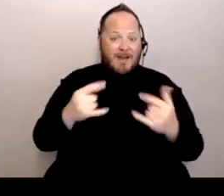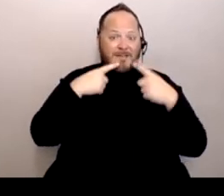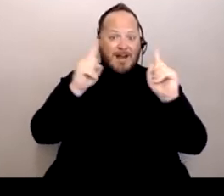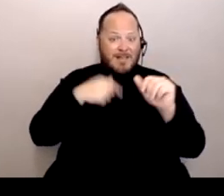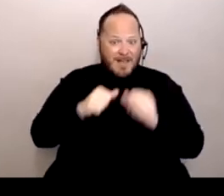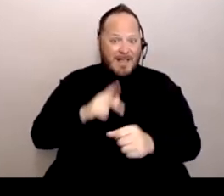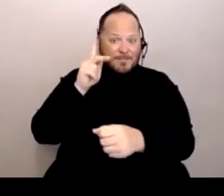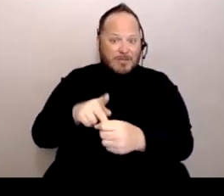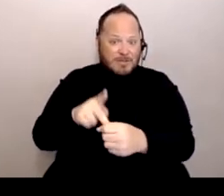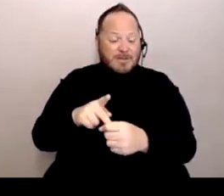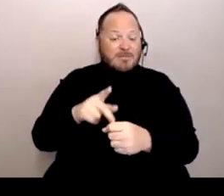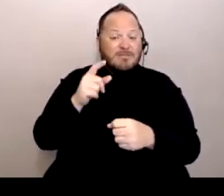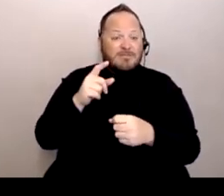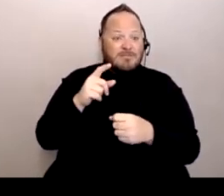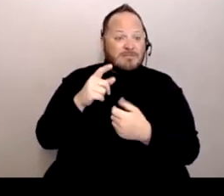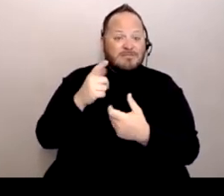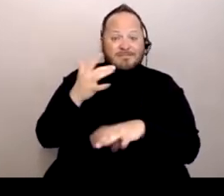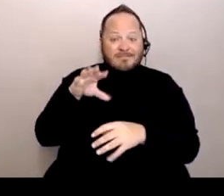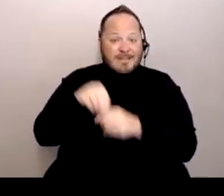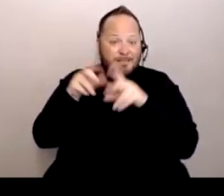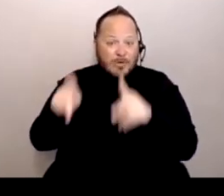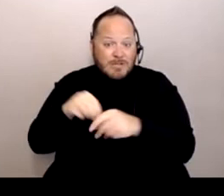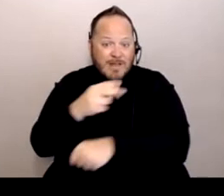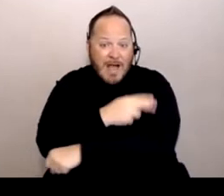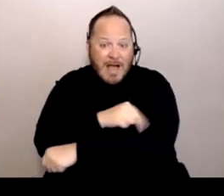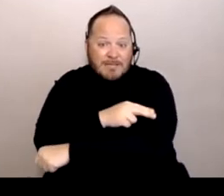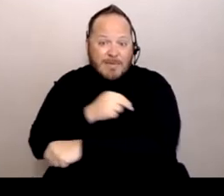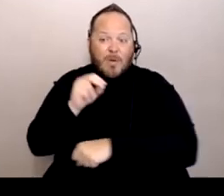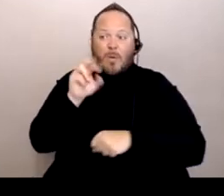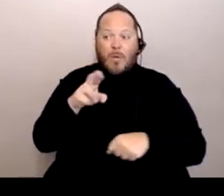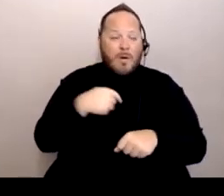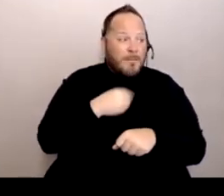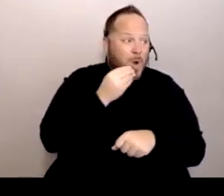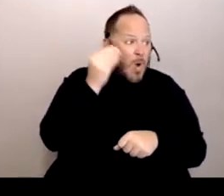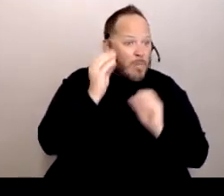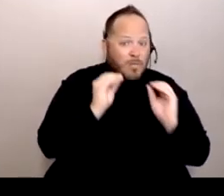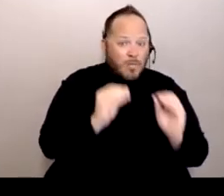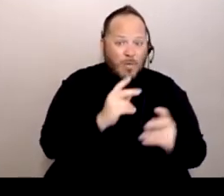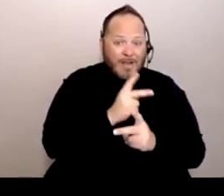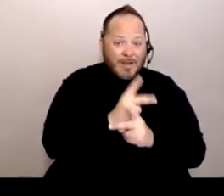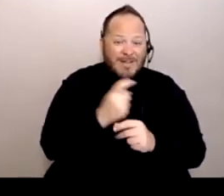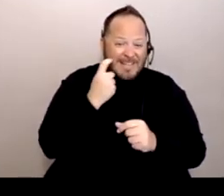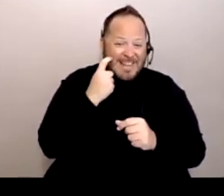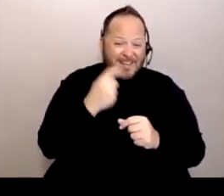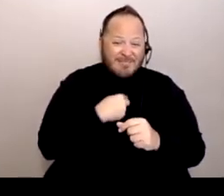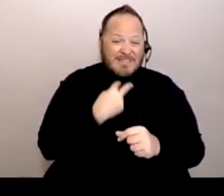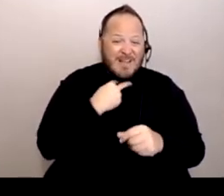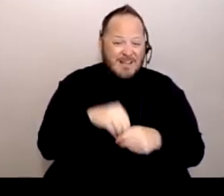if I'm in the hospital or if I'm home with no care. Lately, I've been stuck in bed for about a month with no care.